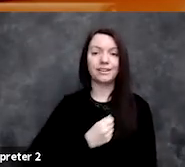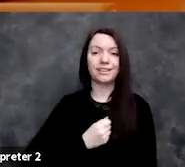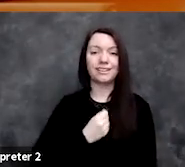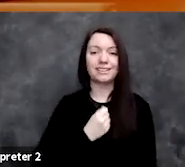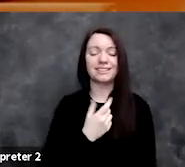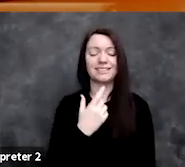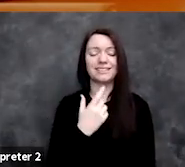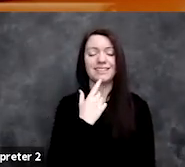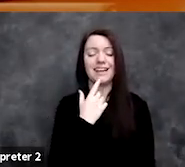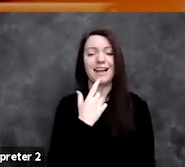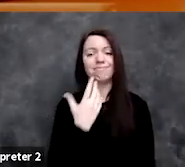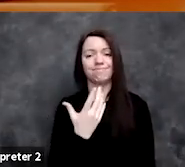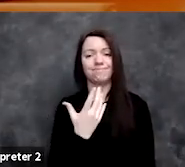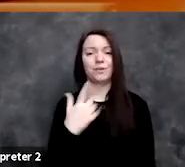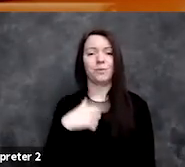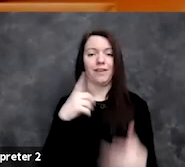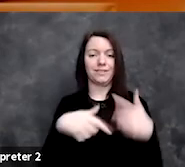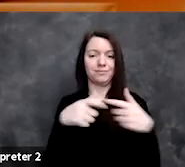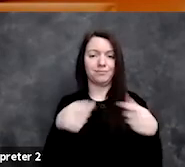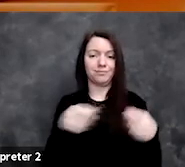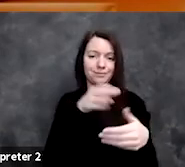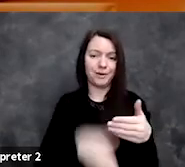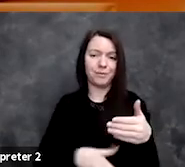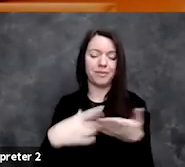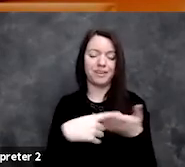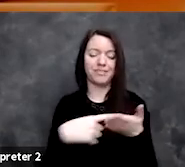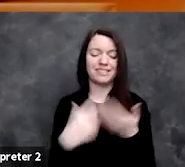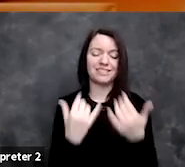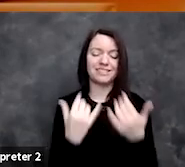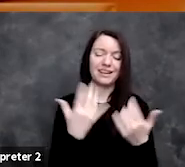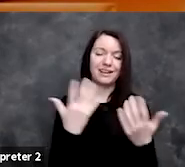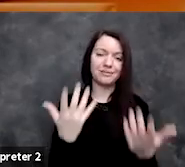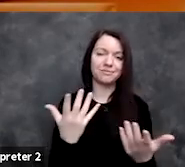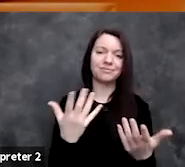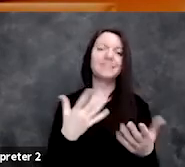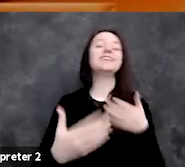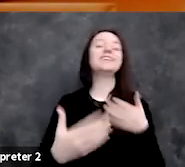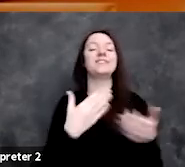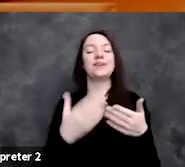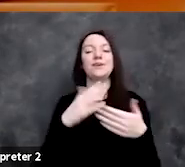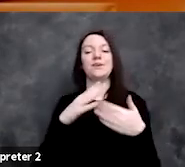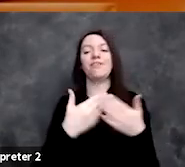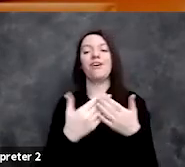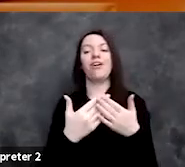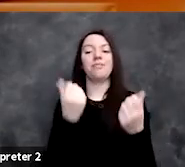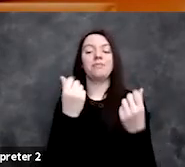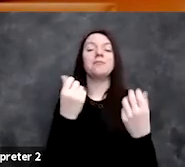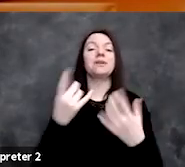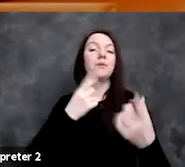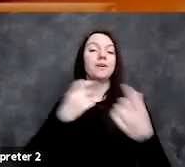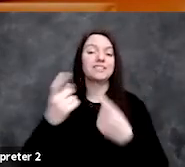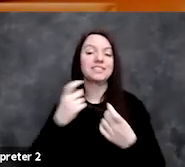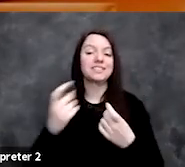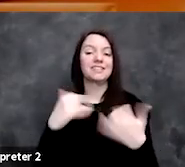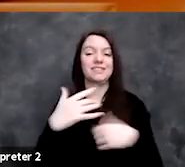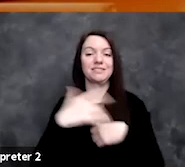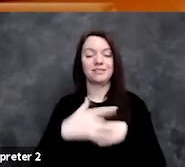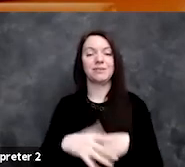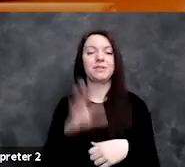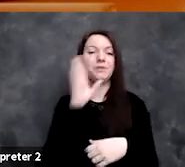that we will have to wrap up our conversation despite all of the open questions which we'll have to work on together